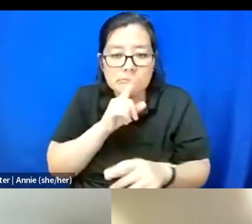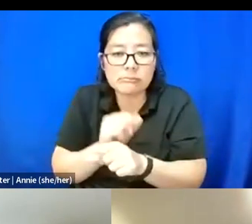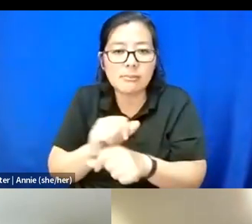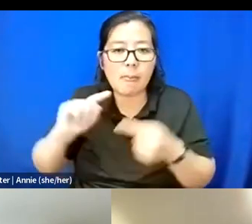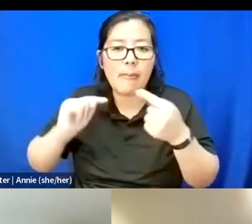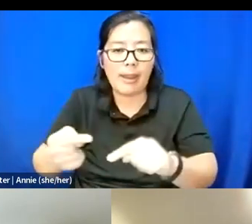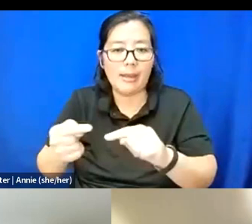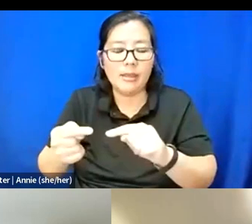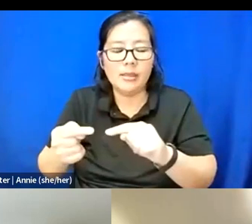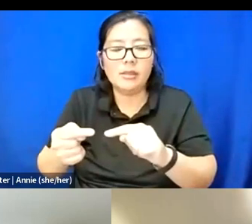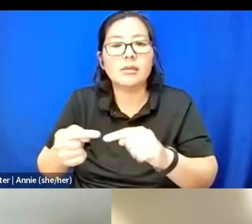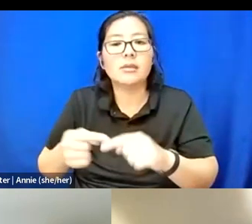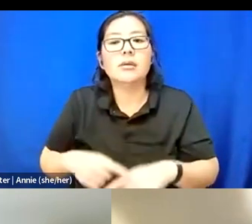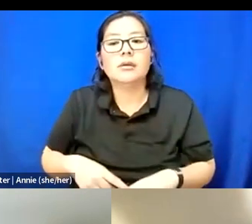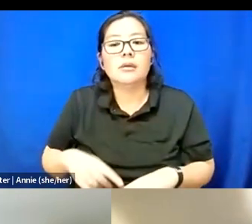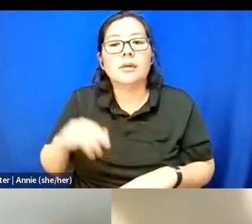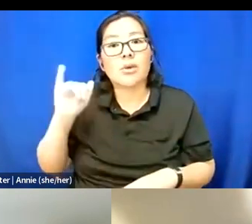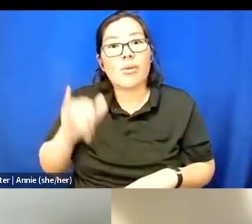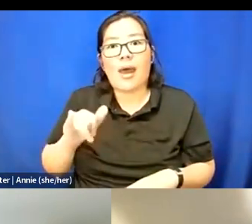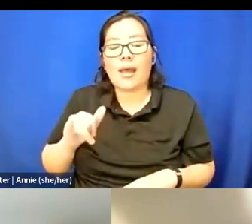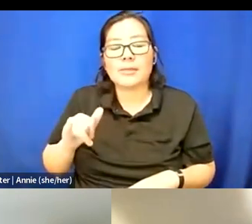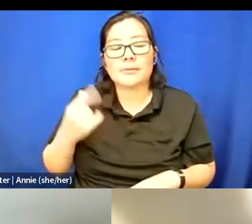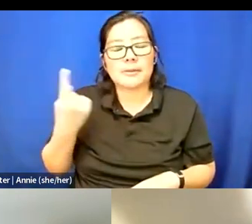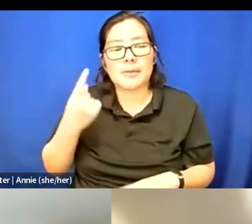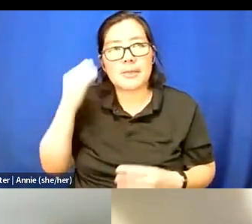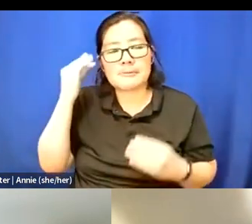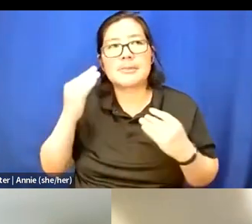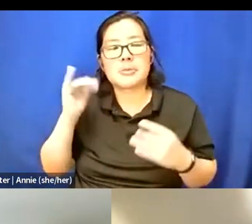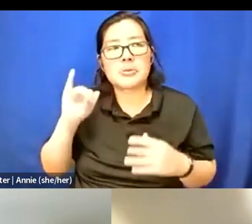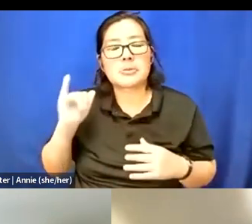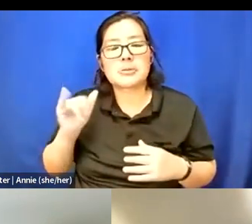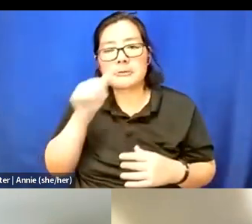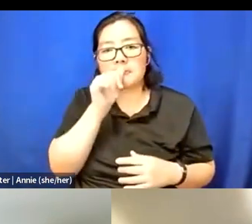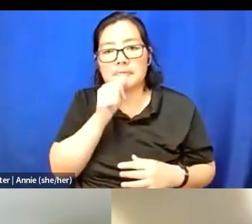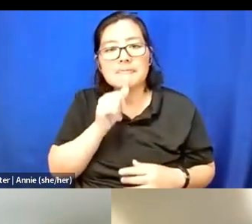And yeah, I'll say that for now.